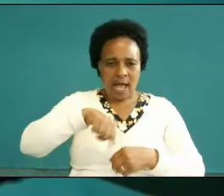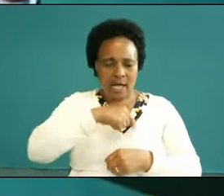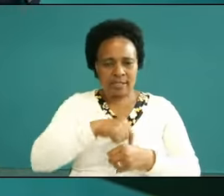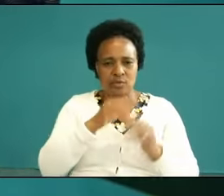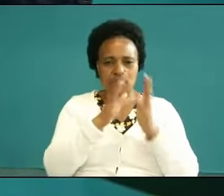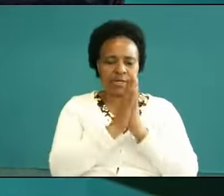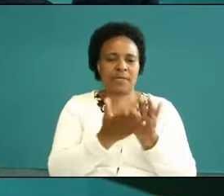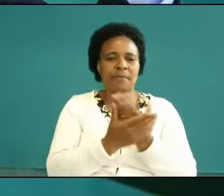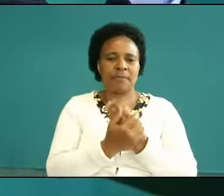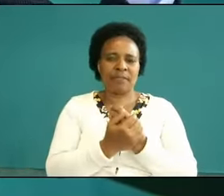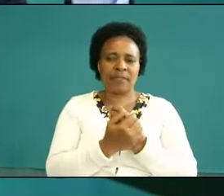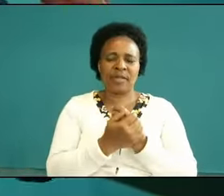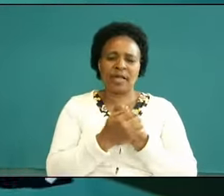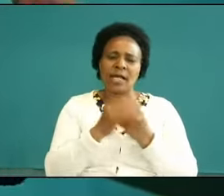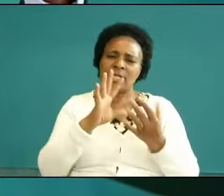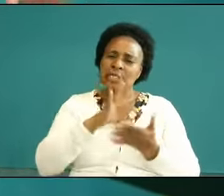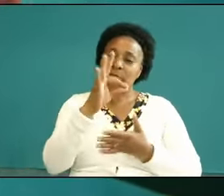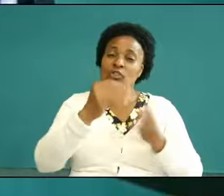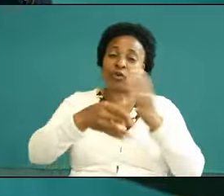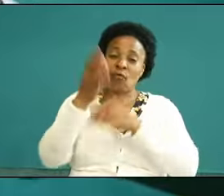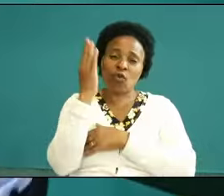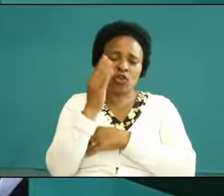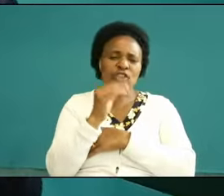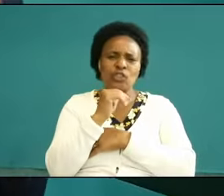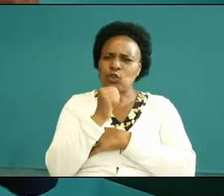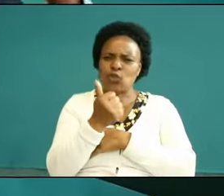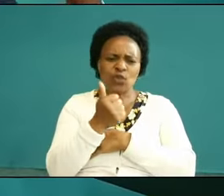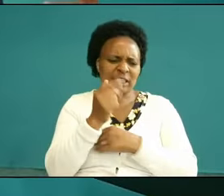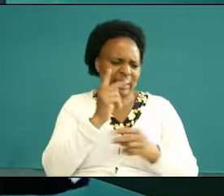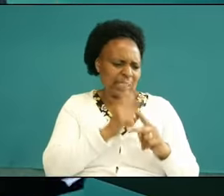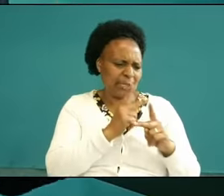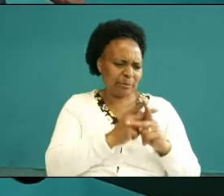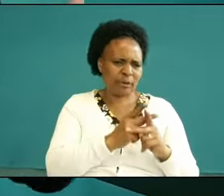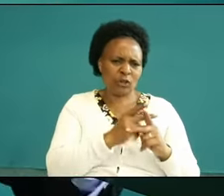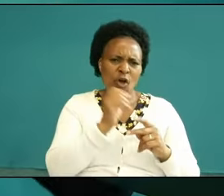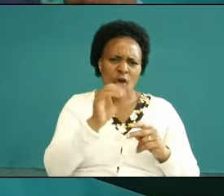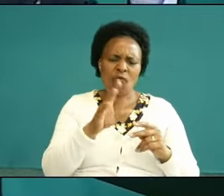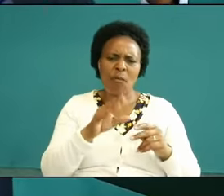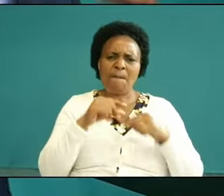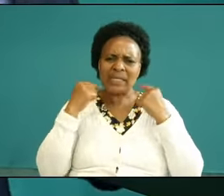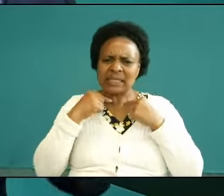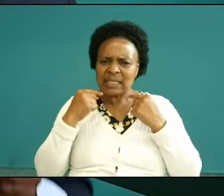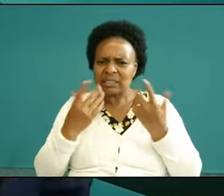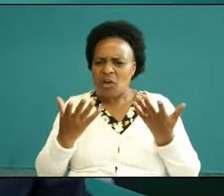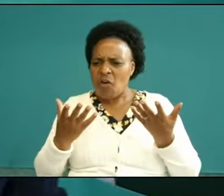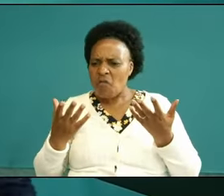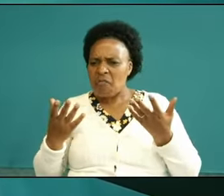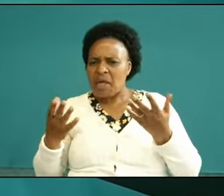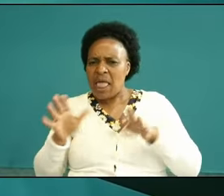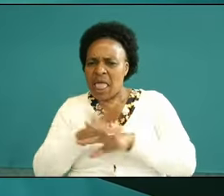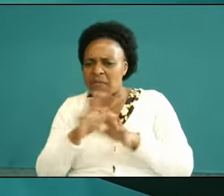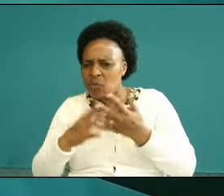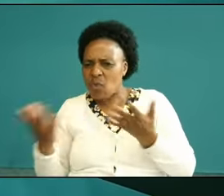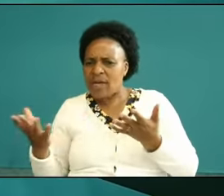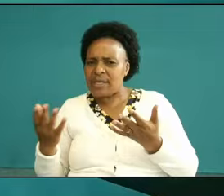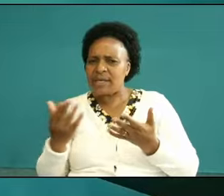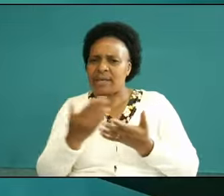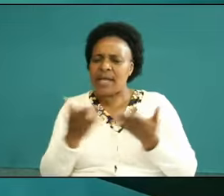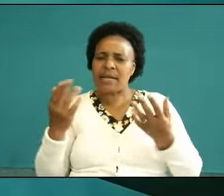and th spirit of God is not a reserve of the clergy of the posters is depl upon the body of